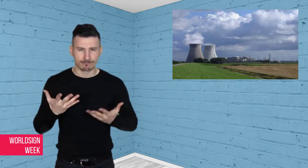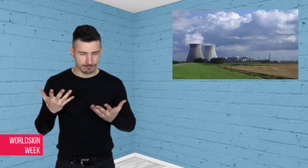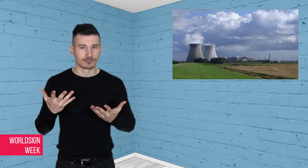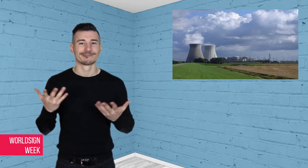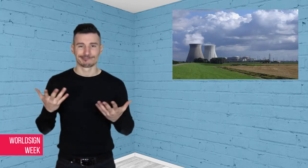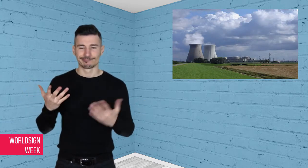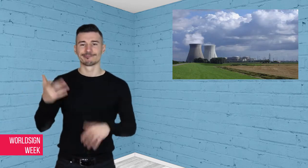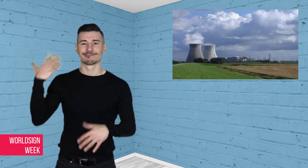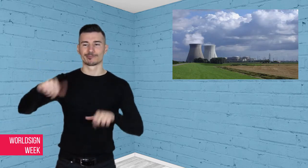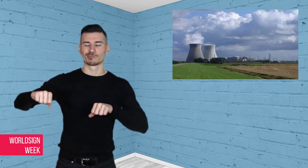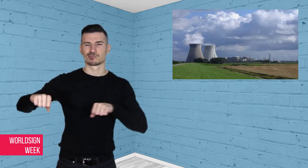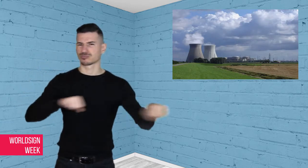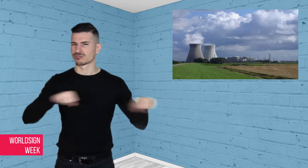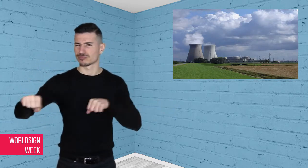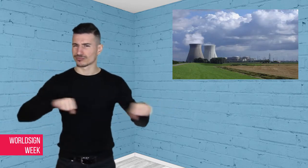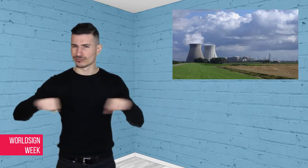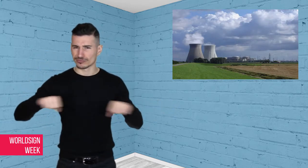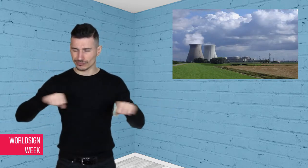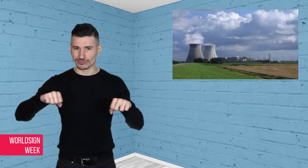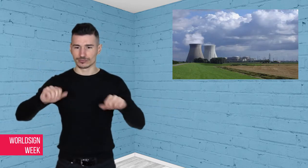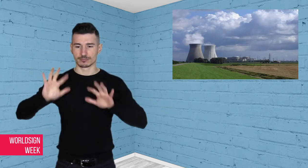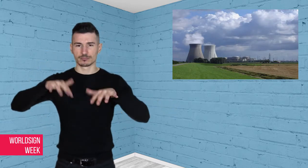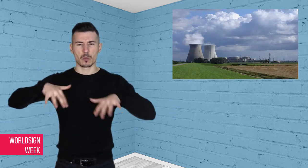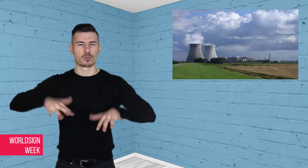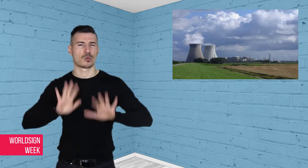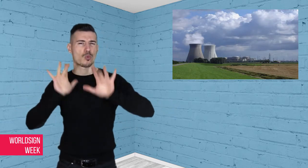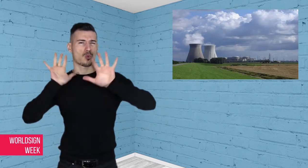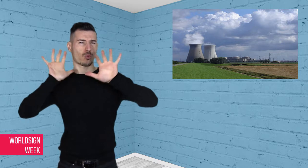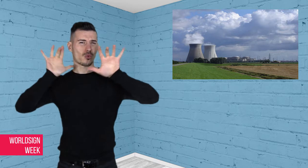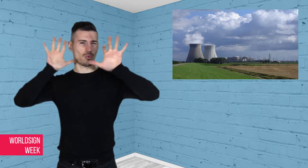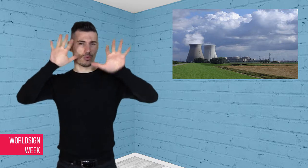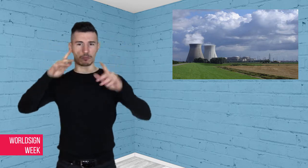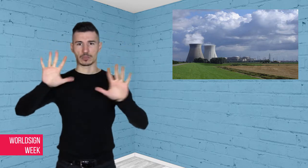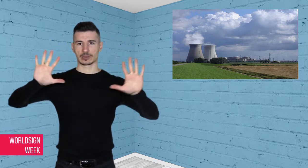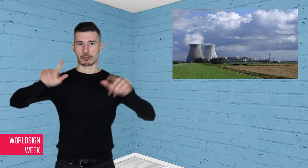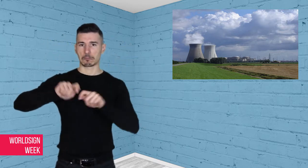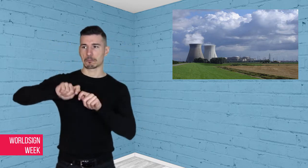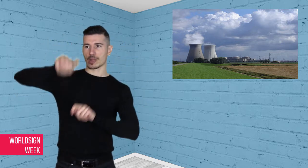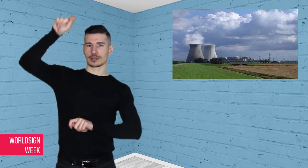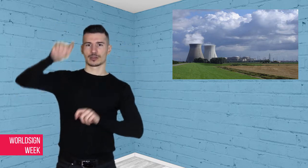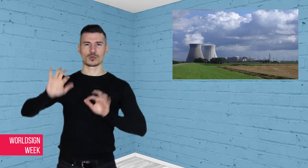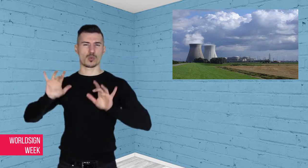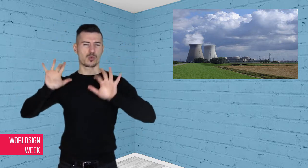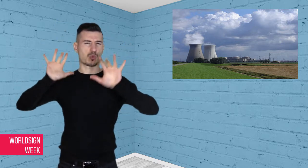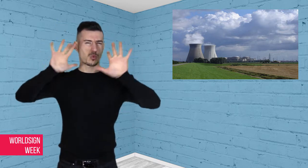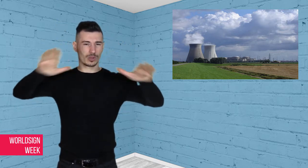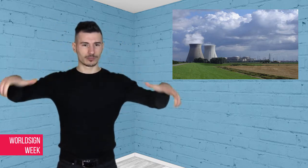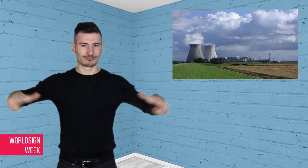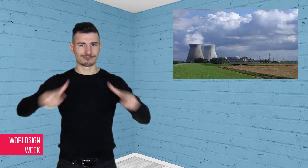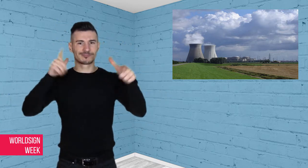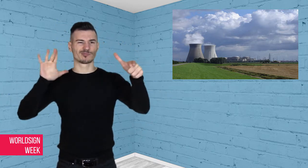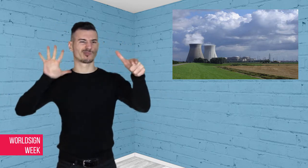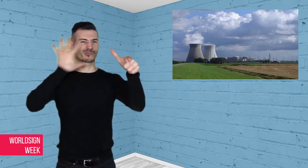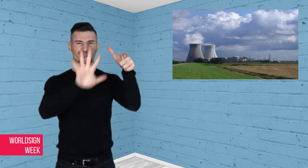crashed into the power plant, causing multiple meltdowns, which led to